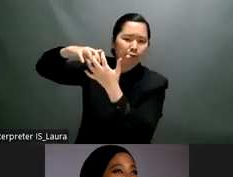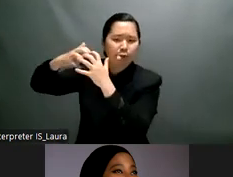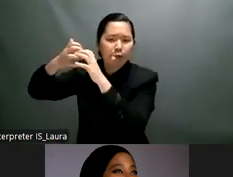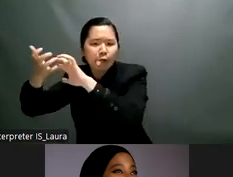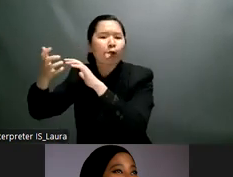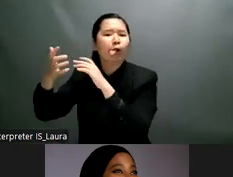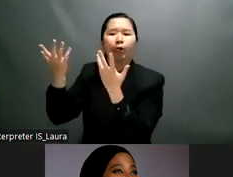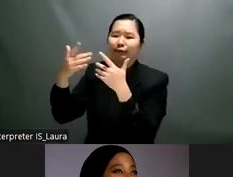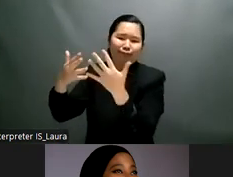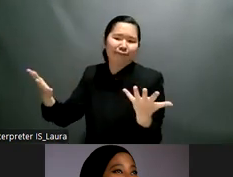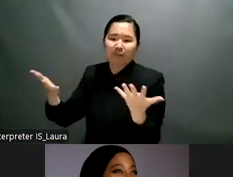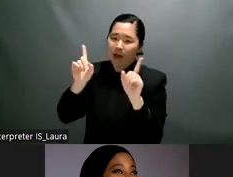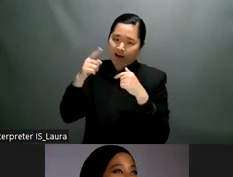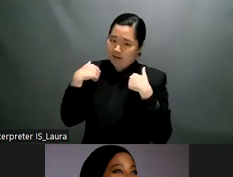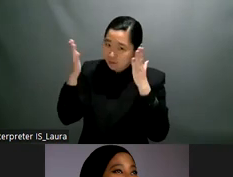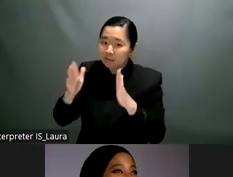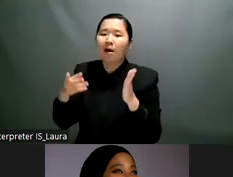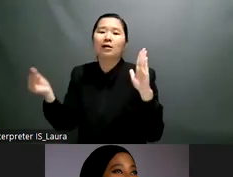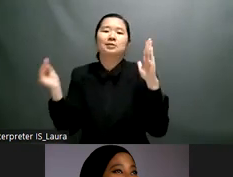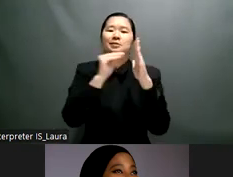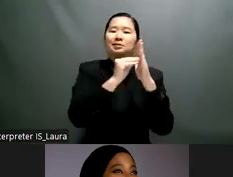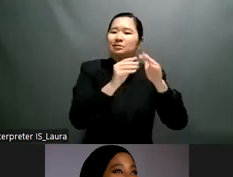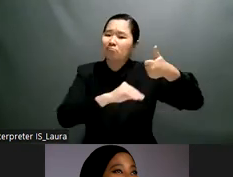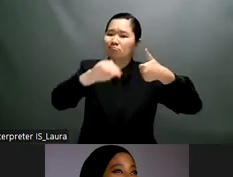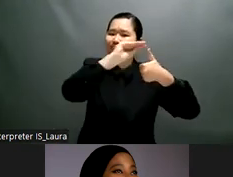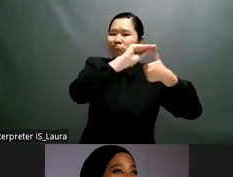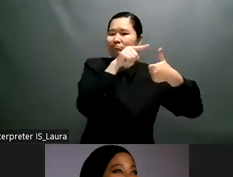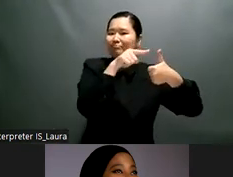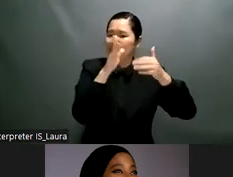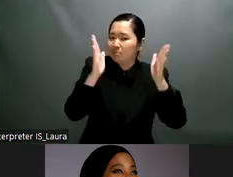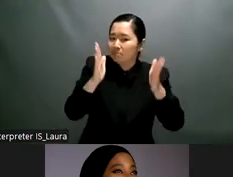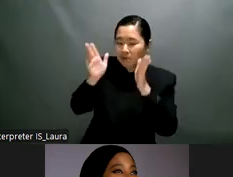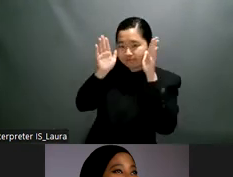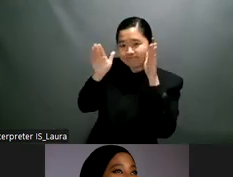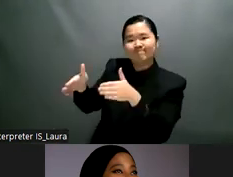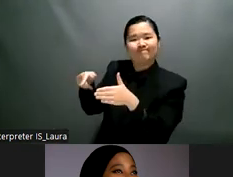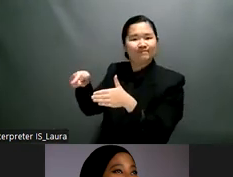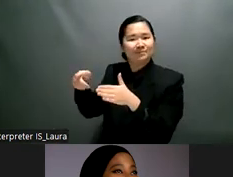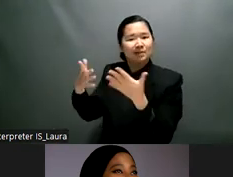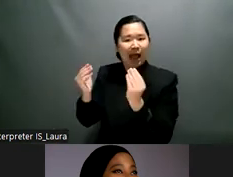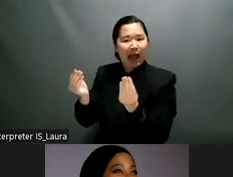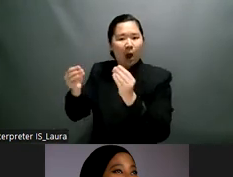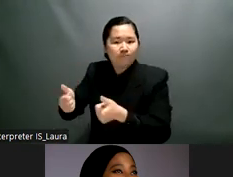of deinstitutionalization and of creating a world where institutions will not be needed so much